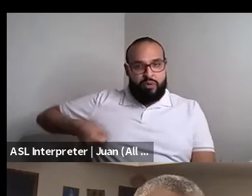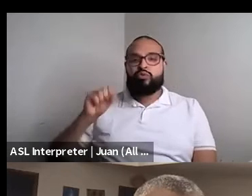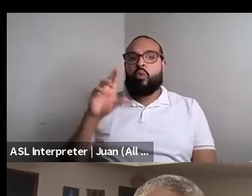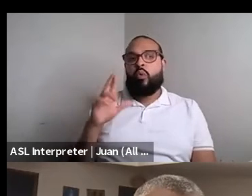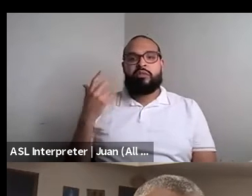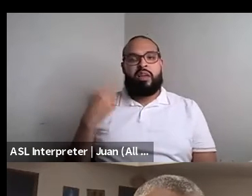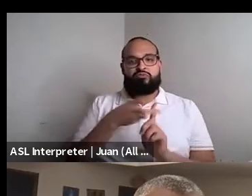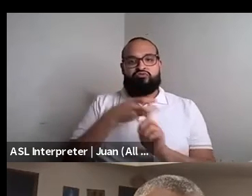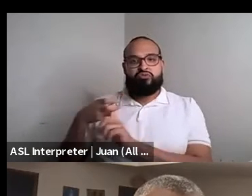Nahshon Anderson: Thank you.